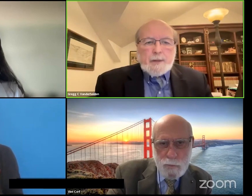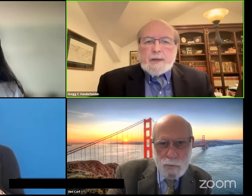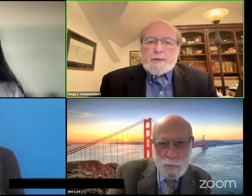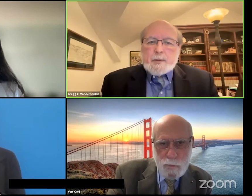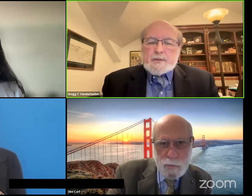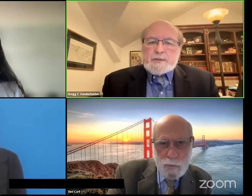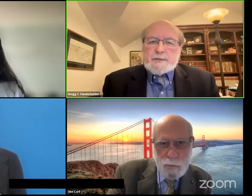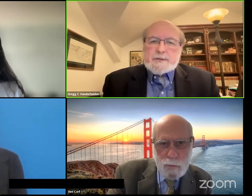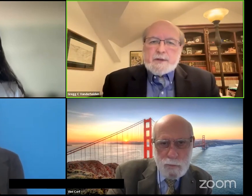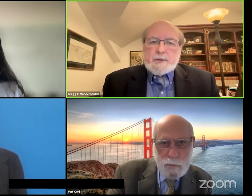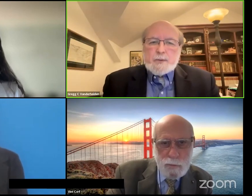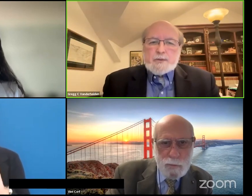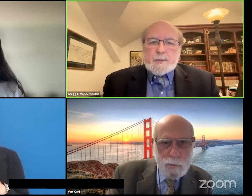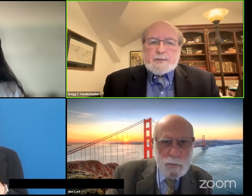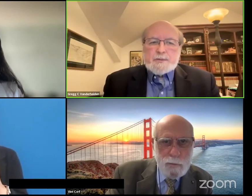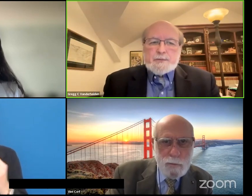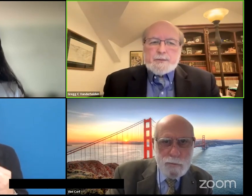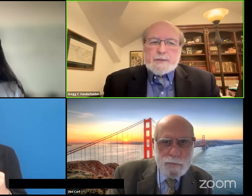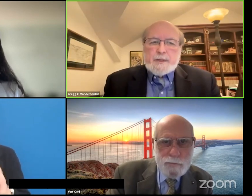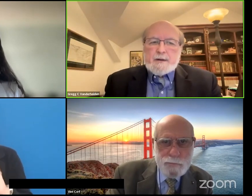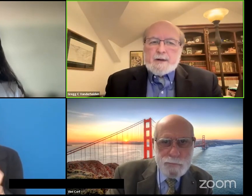by now the purpose of this workshop is twofold.